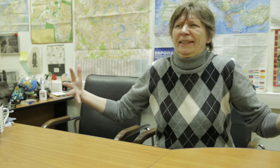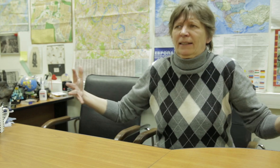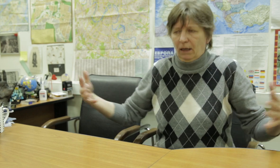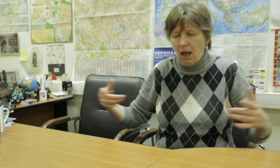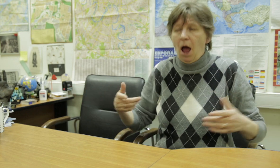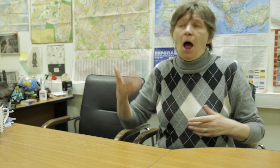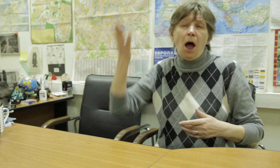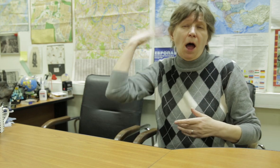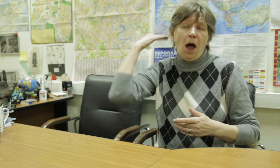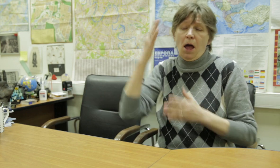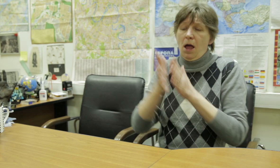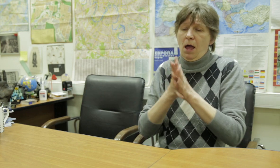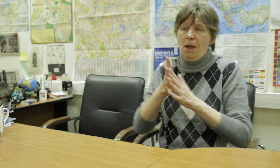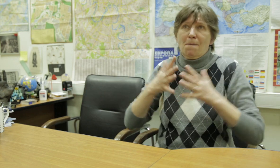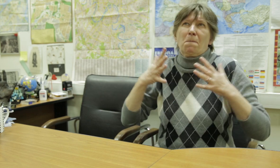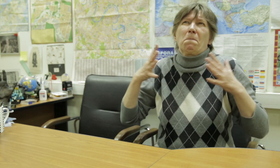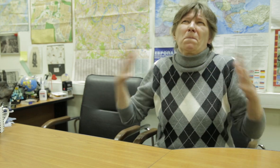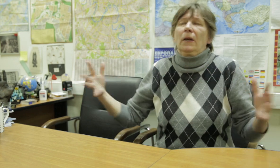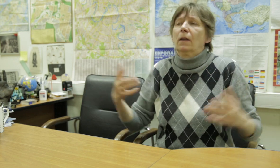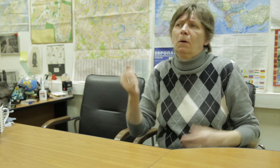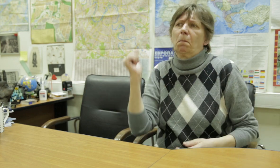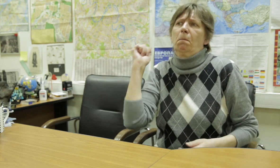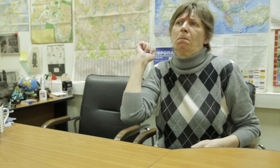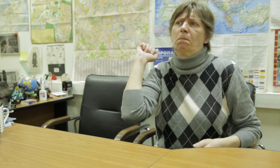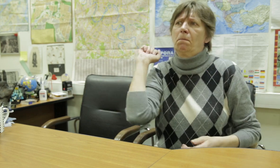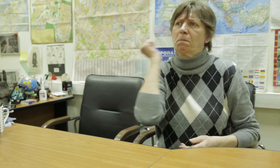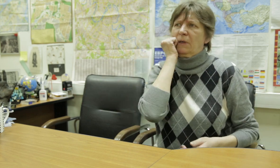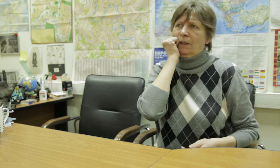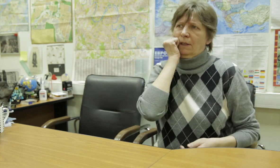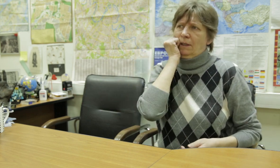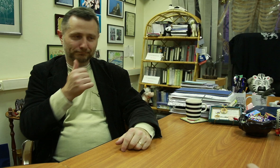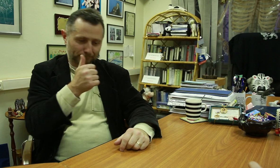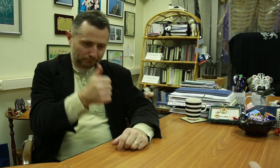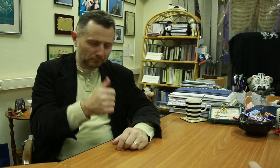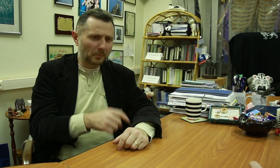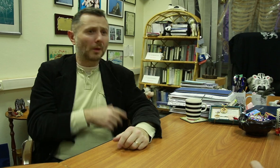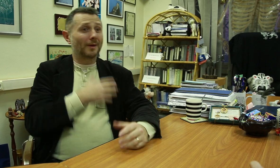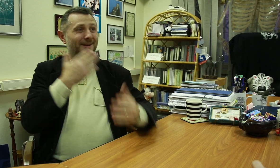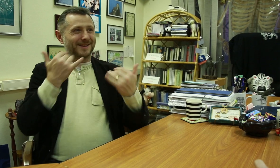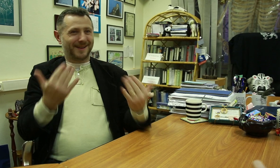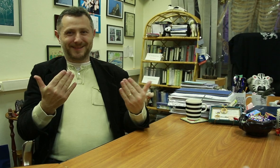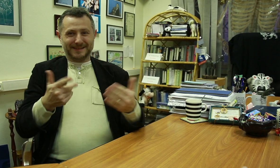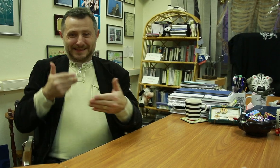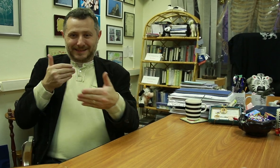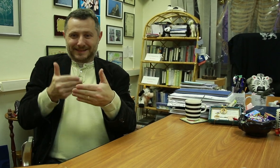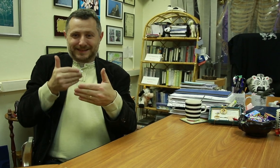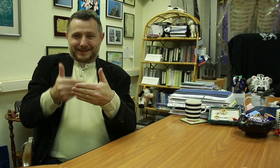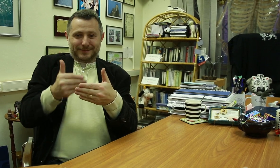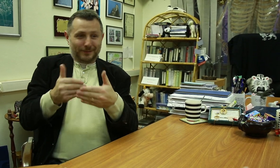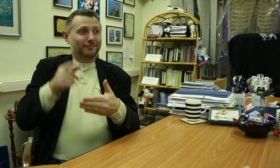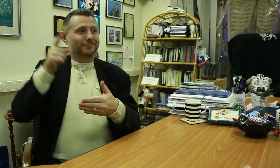been around for 52 years. Every year, I must write an annual report about the VOG’s